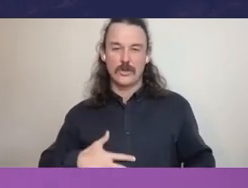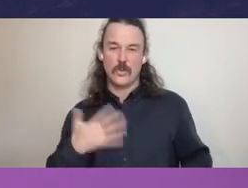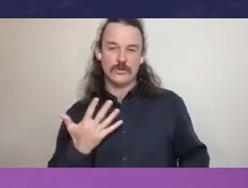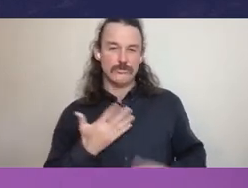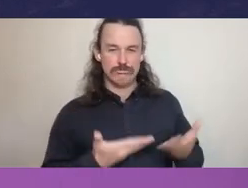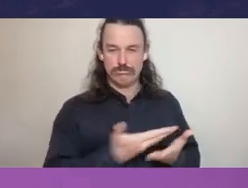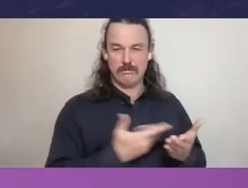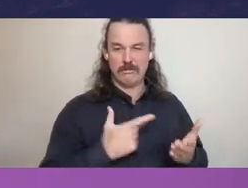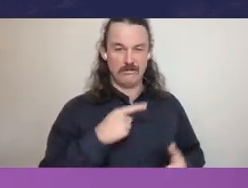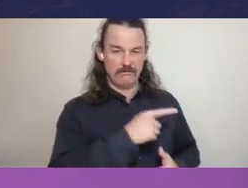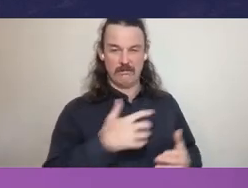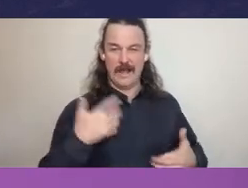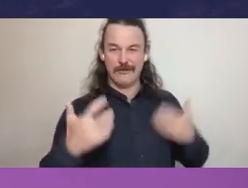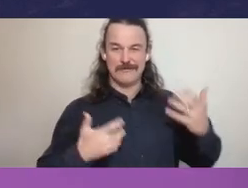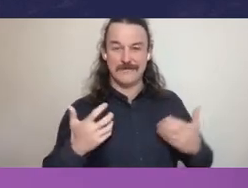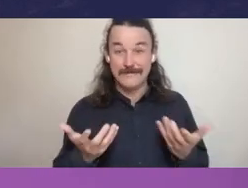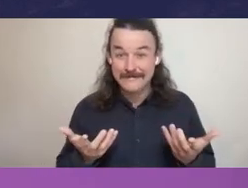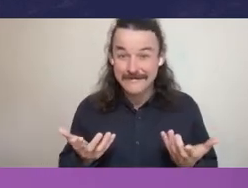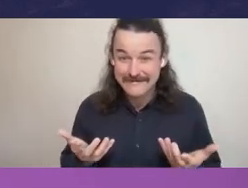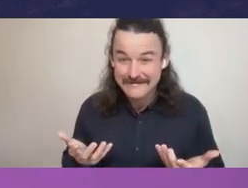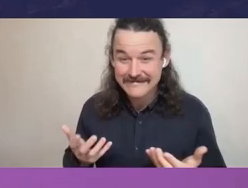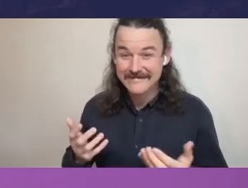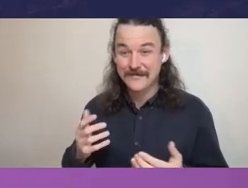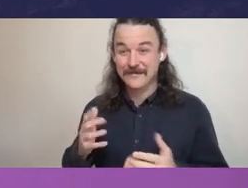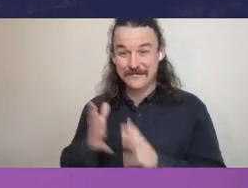that's precisely the point where you do need to consult and you do need to engage